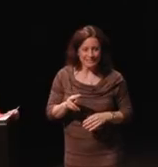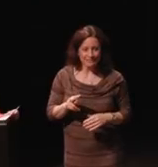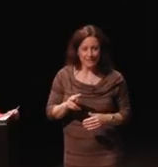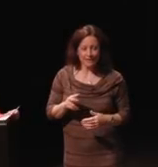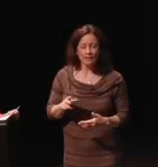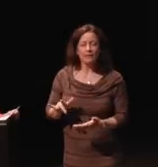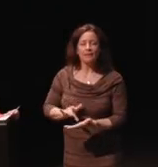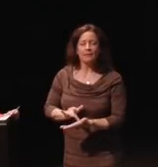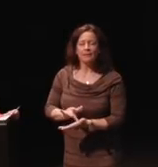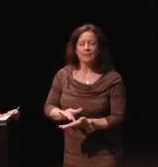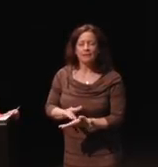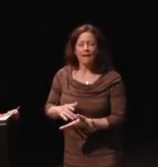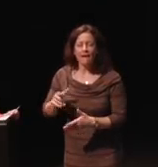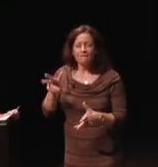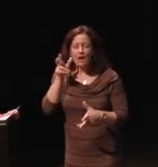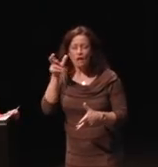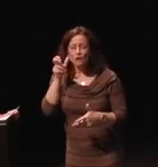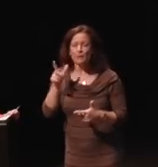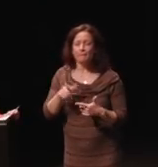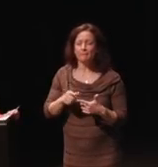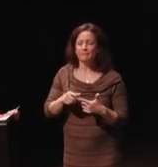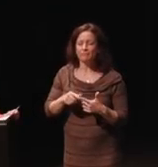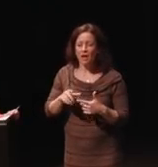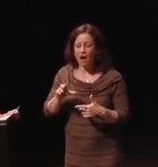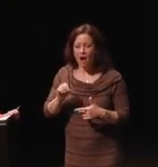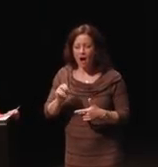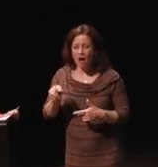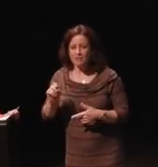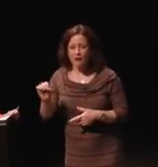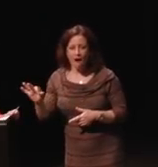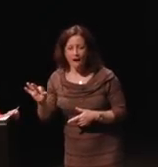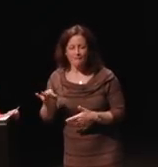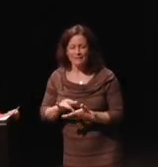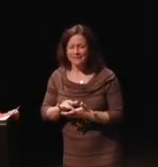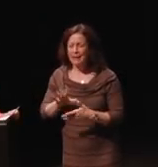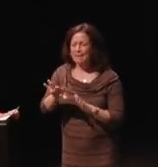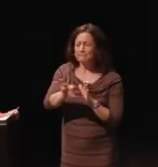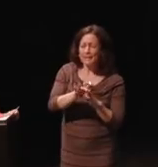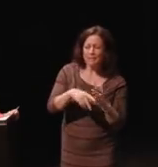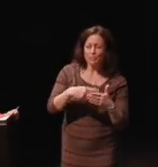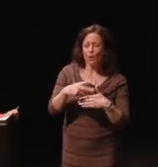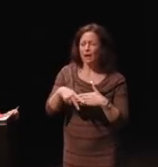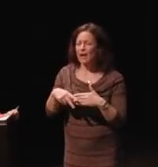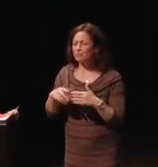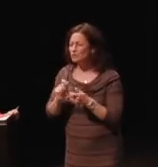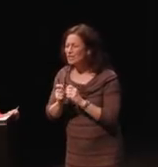the volume, picking a program, changing a channel, recording a program,